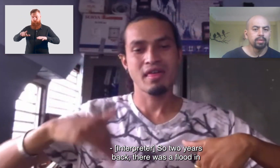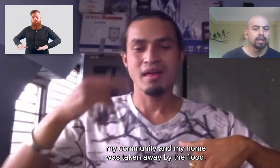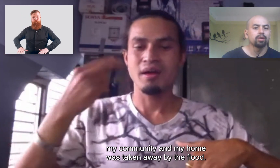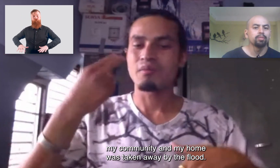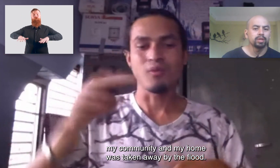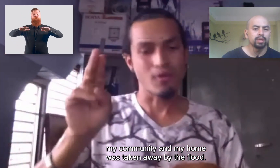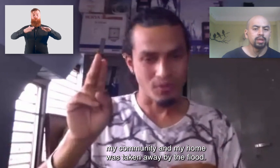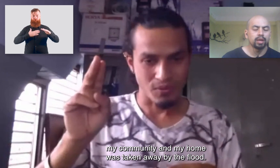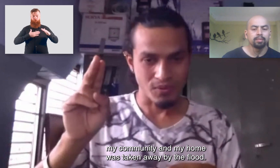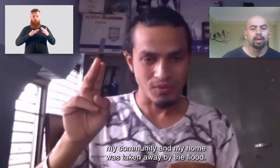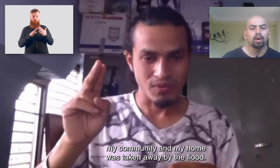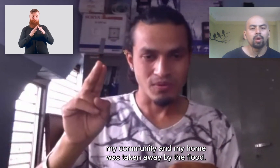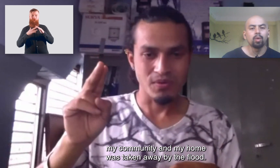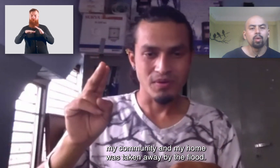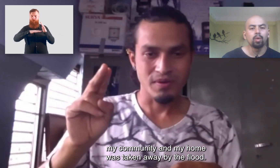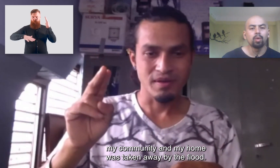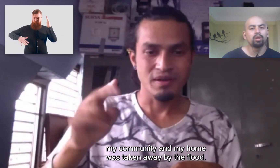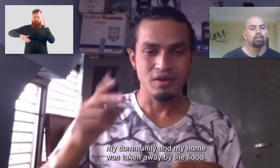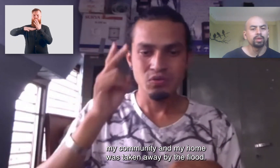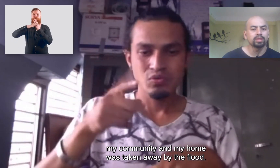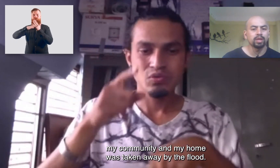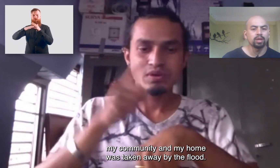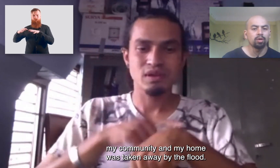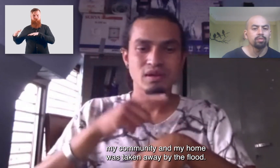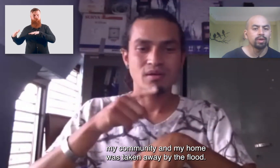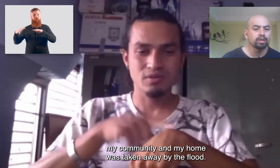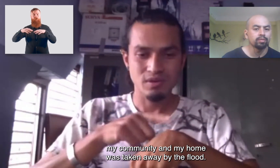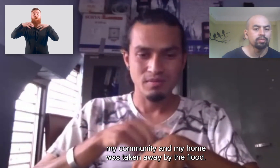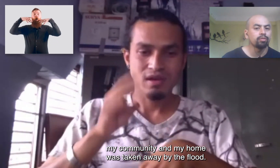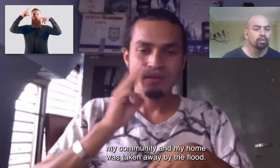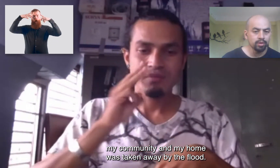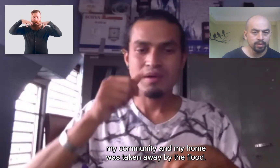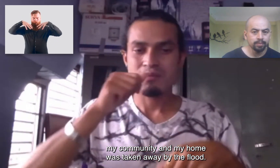my community and my home was taken away by the flood.